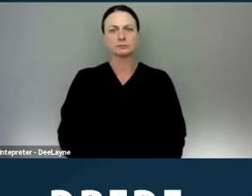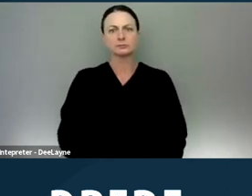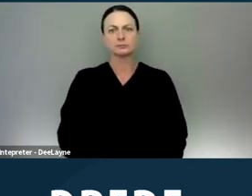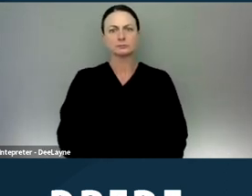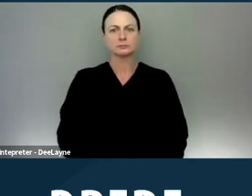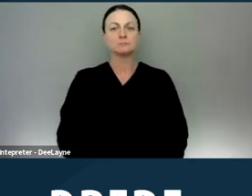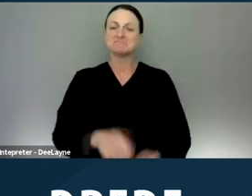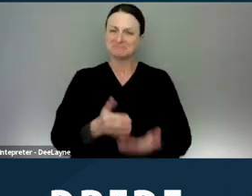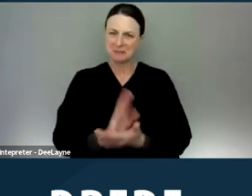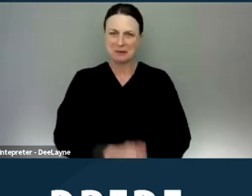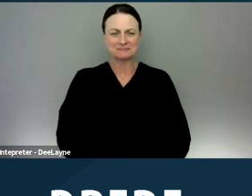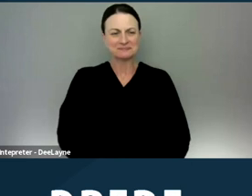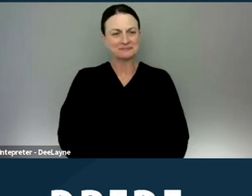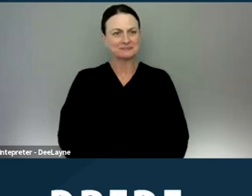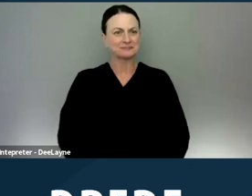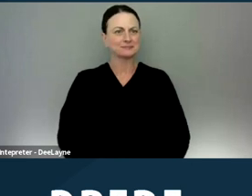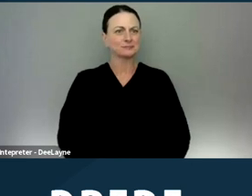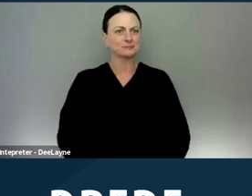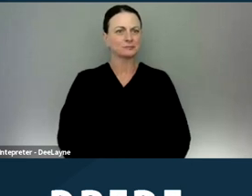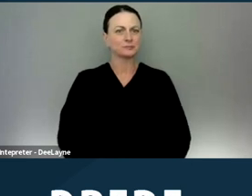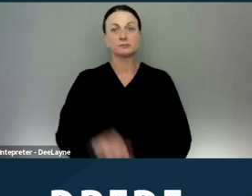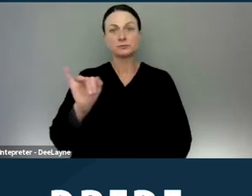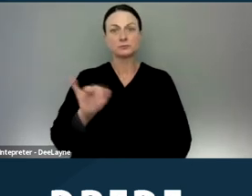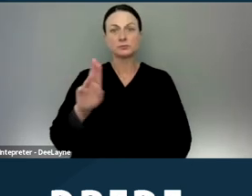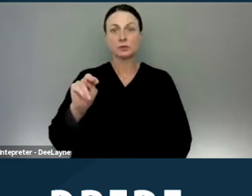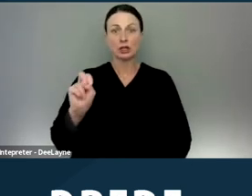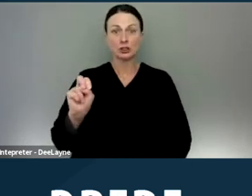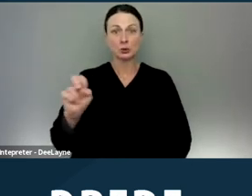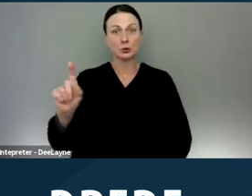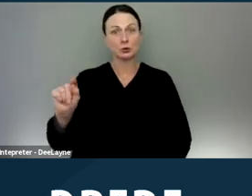All right, in June of 2023,